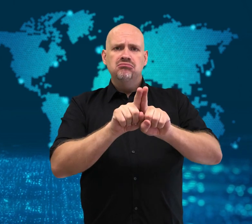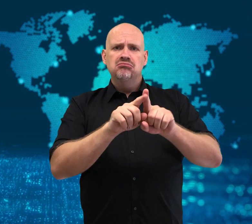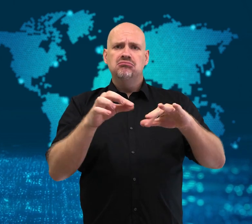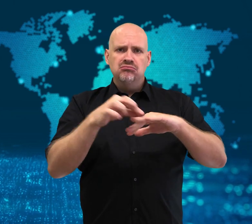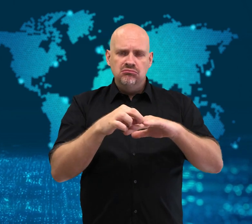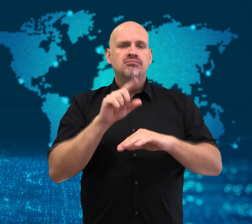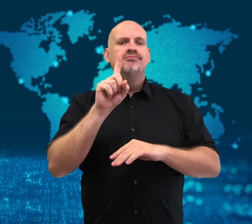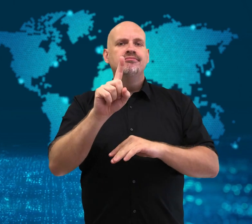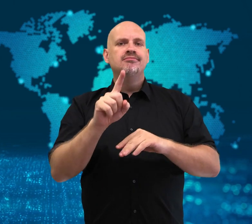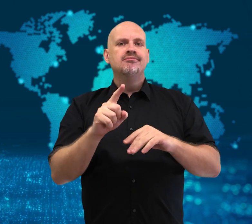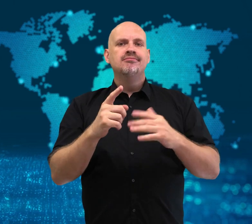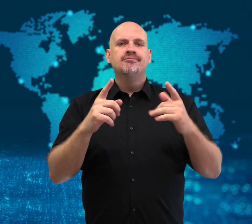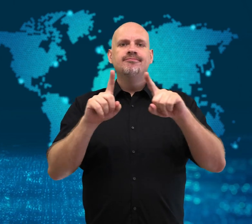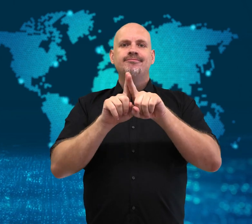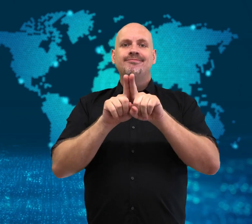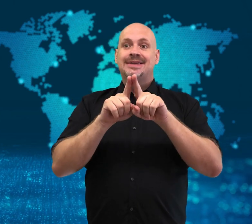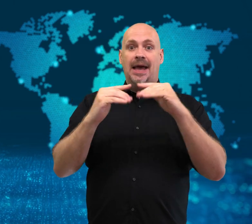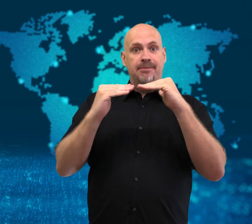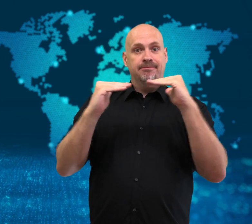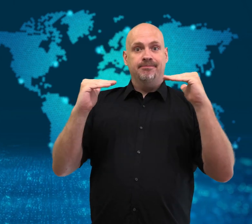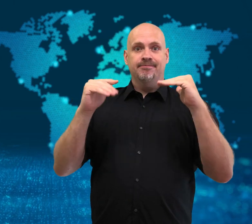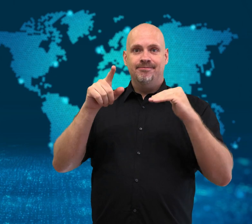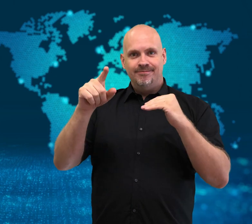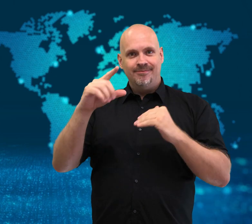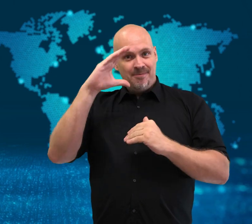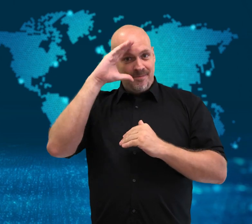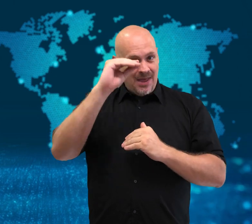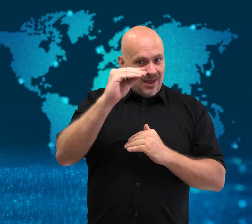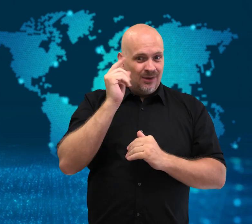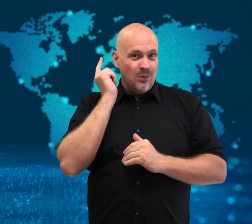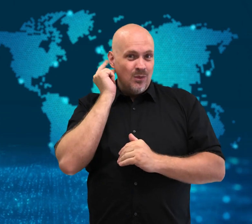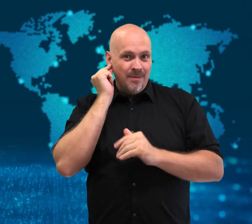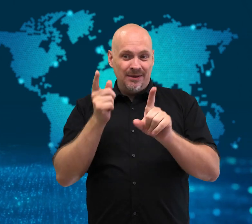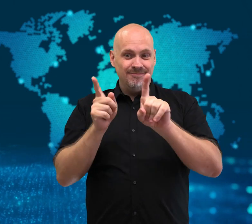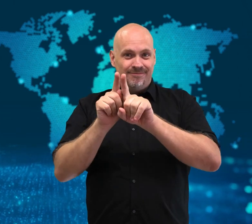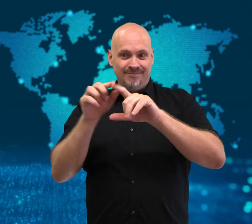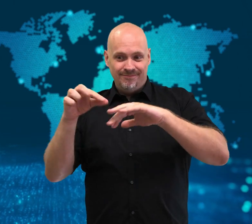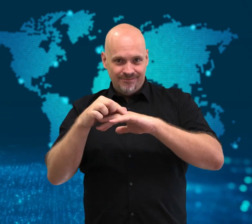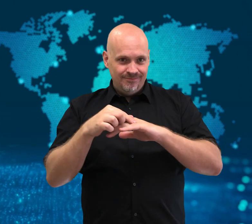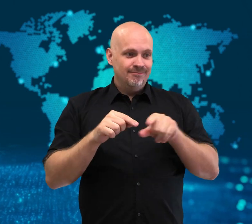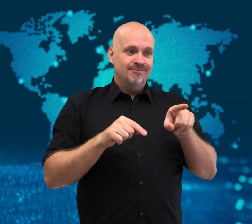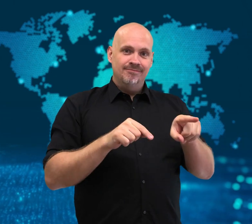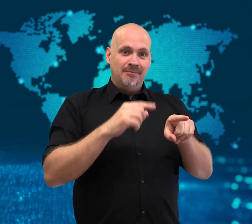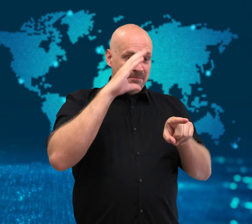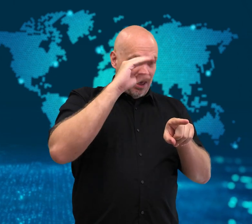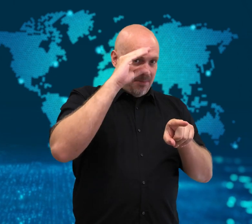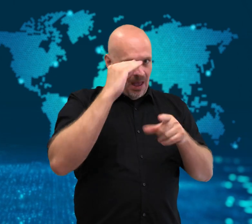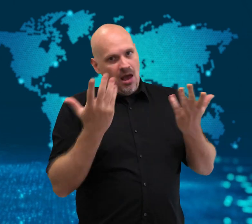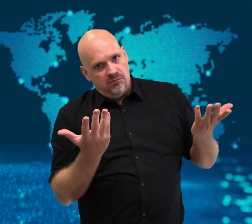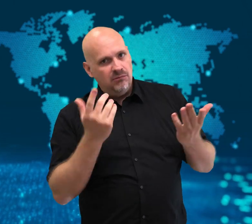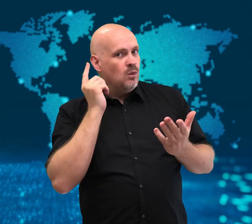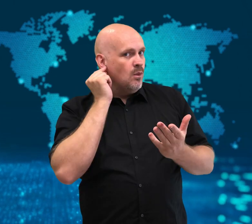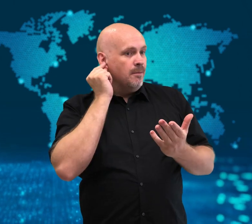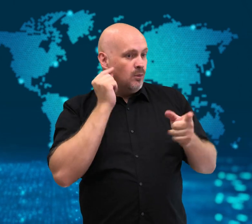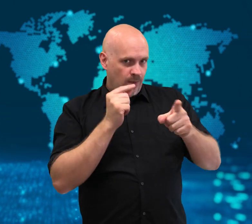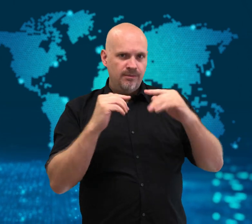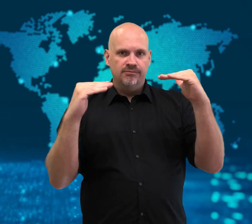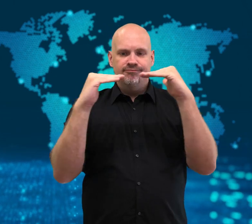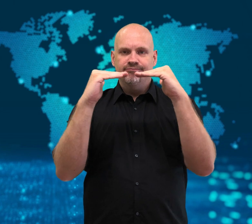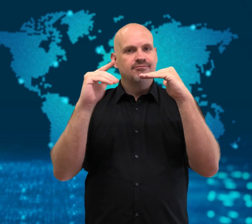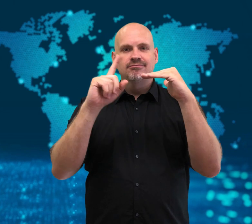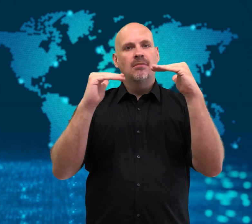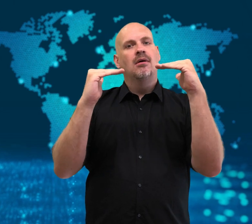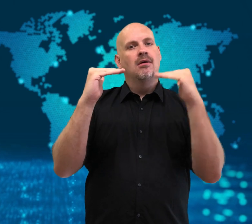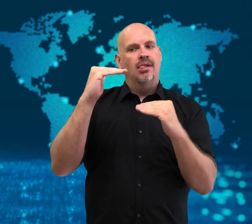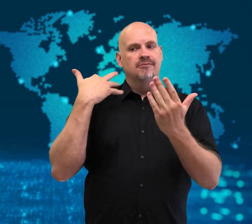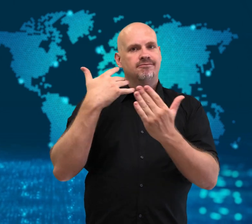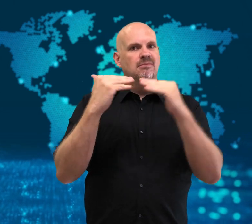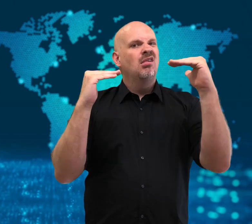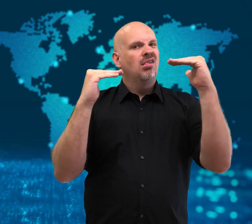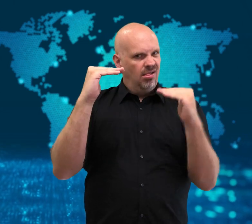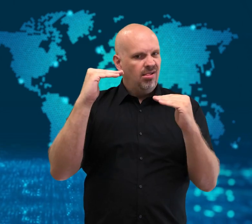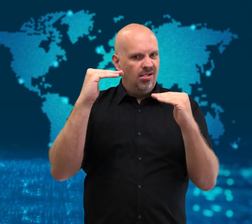those provisions have not been equal to heterosexual marriages.